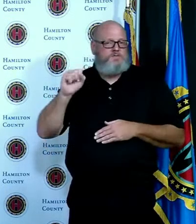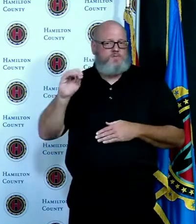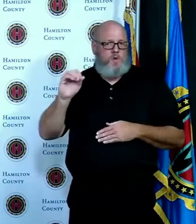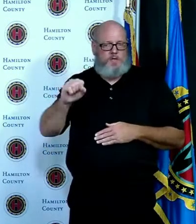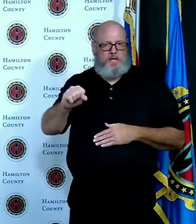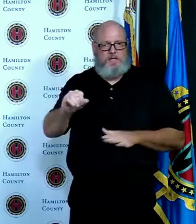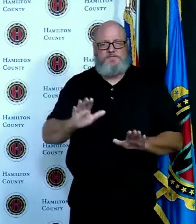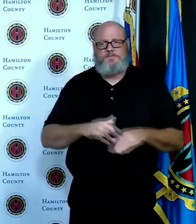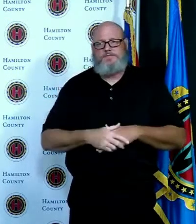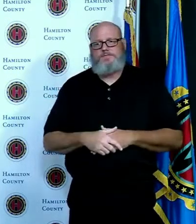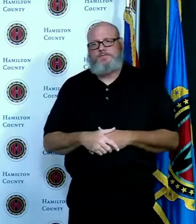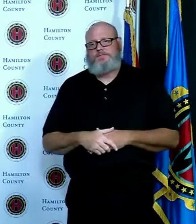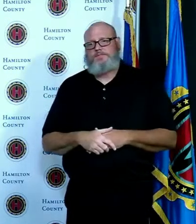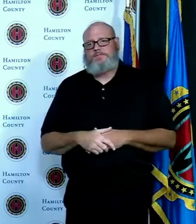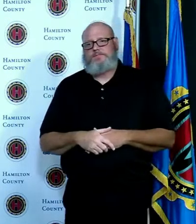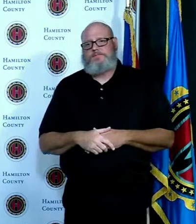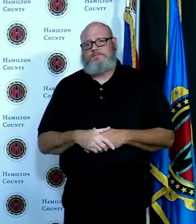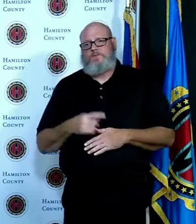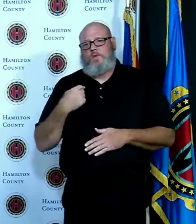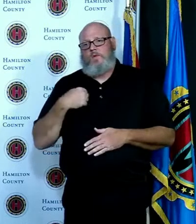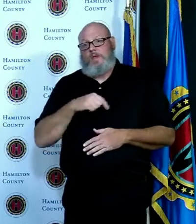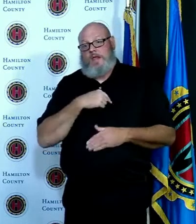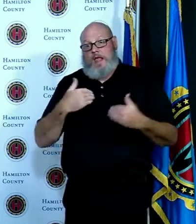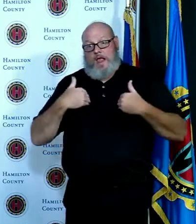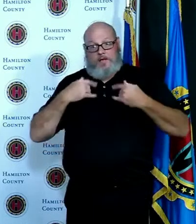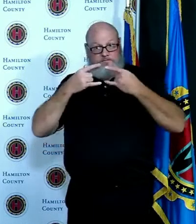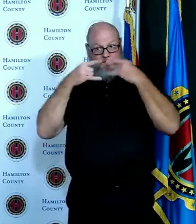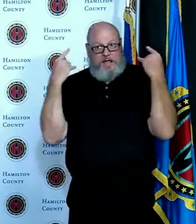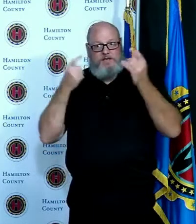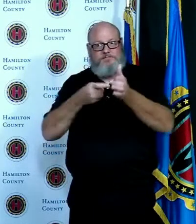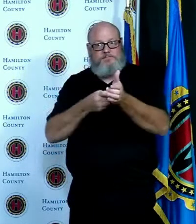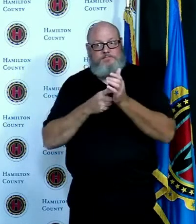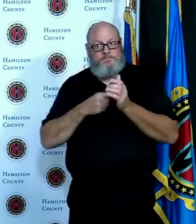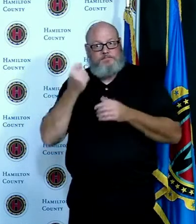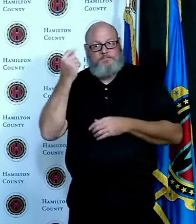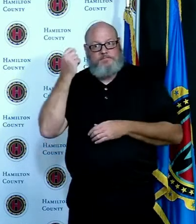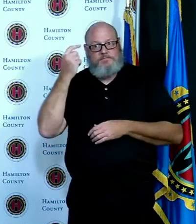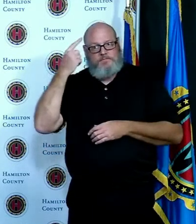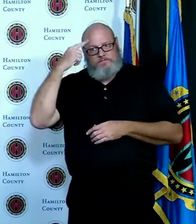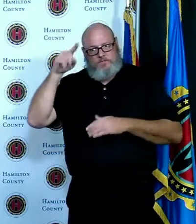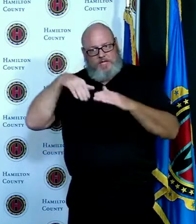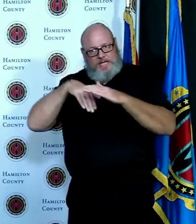that while we have a mask mandate as you go into certain businesses and you travel around